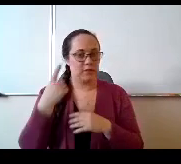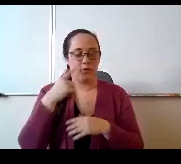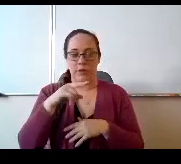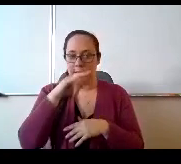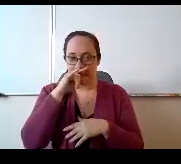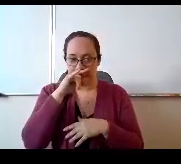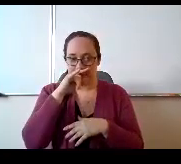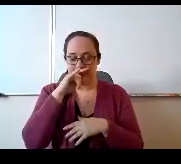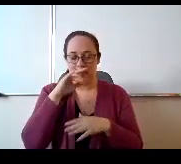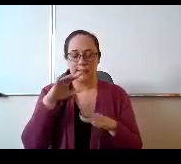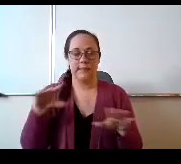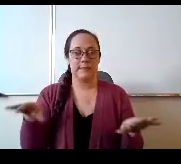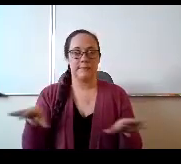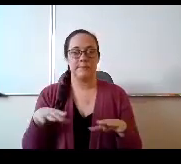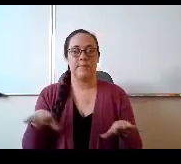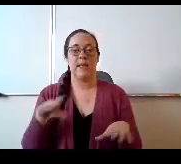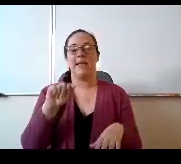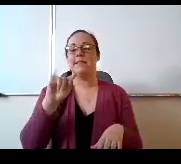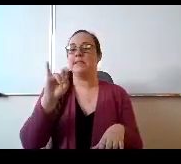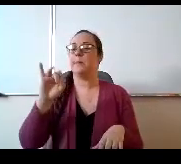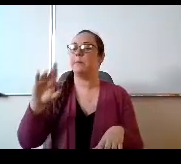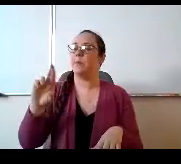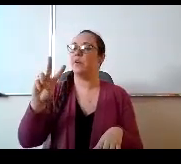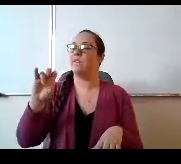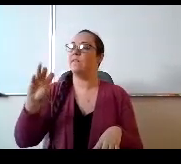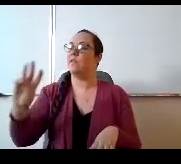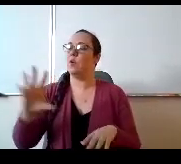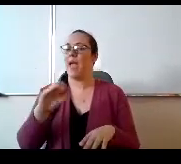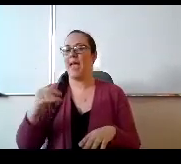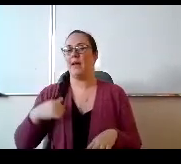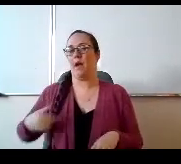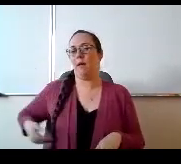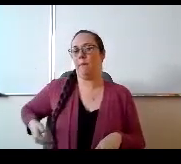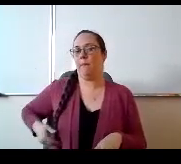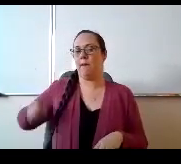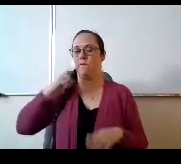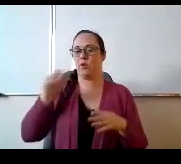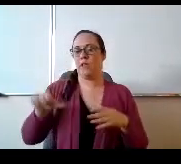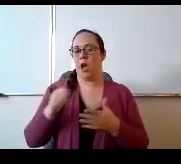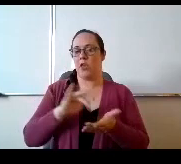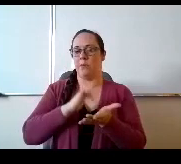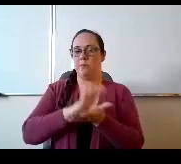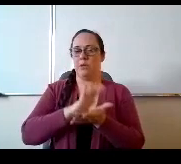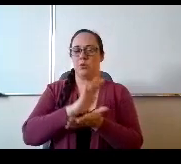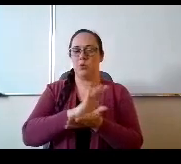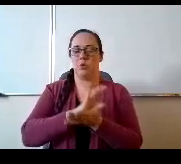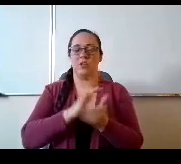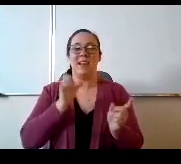And my sense is for the rest of the middle schools. We're not really having a problem of getting teachers to volunteer.